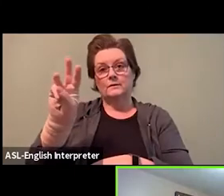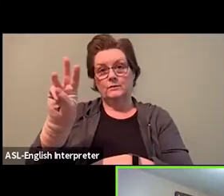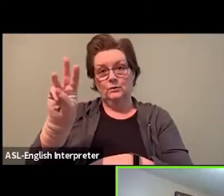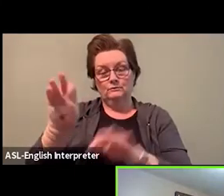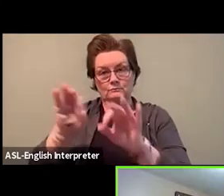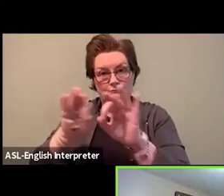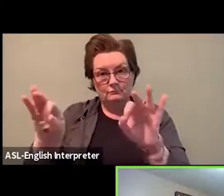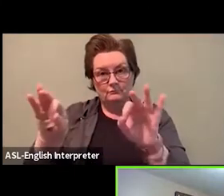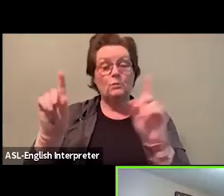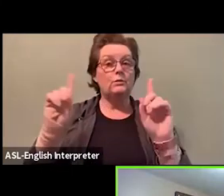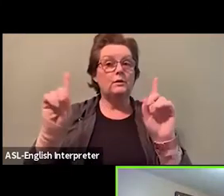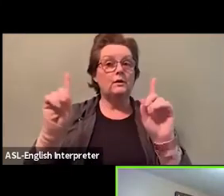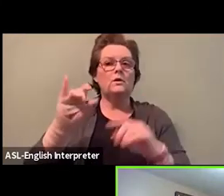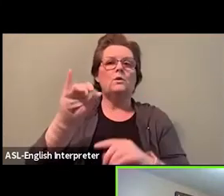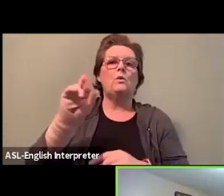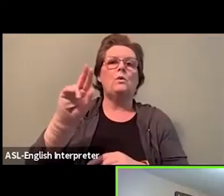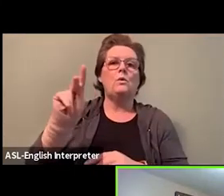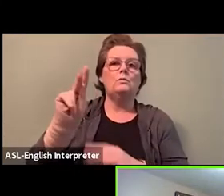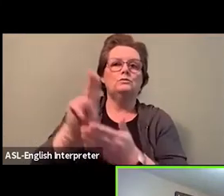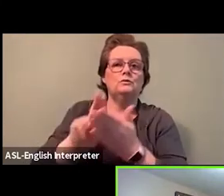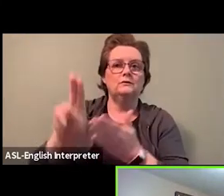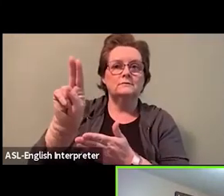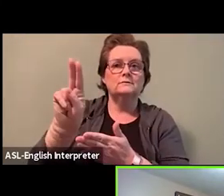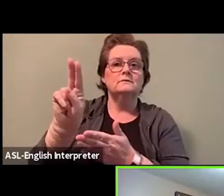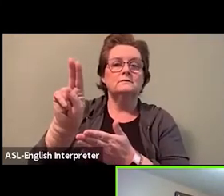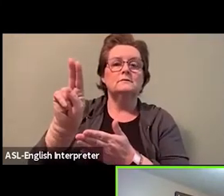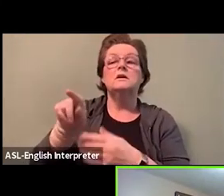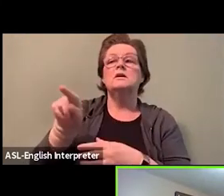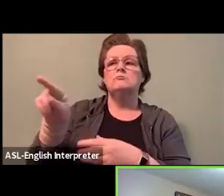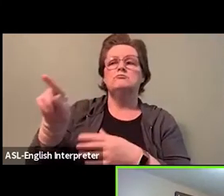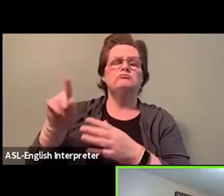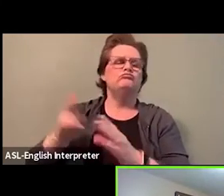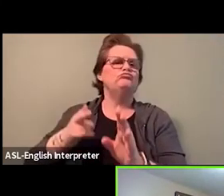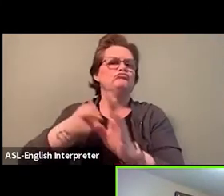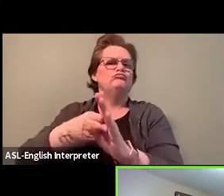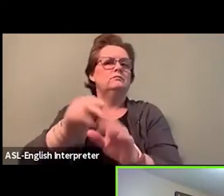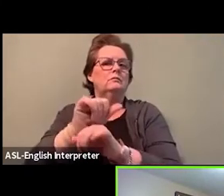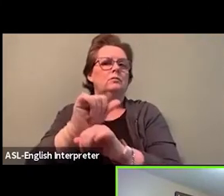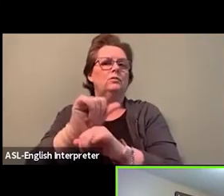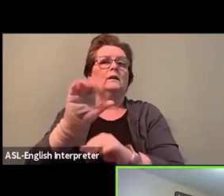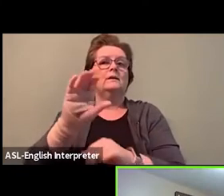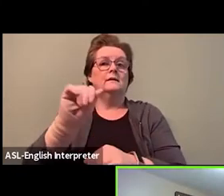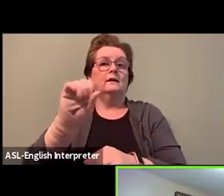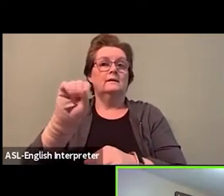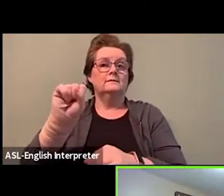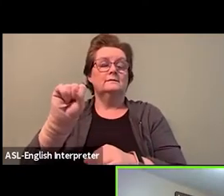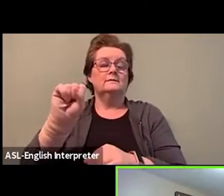and began work at the Children's Aid Society of Toronto as a family service worker.